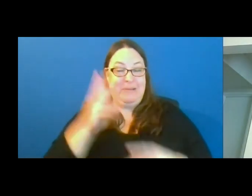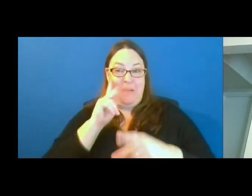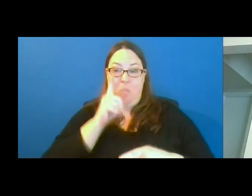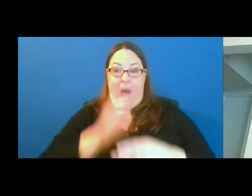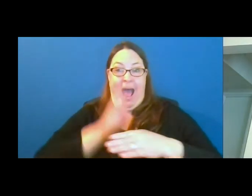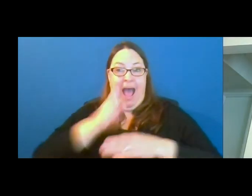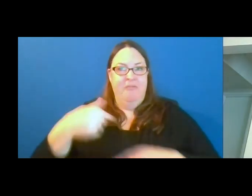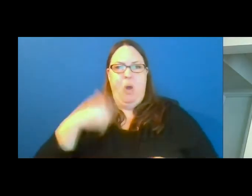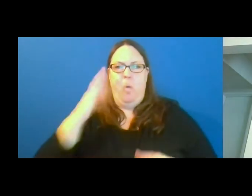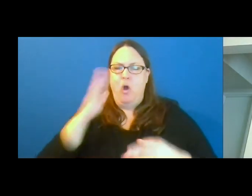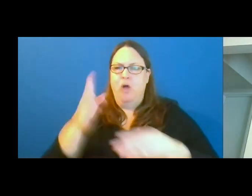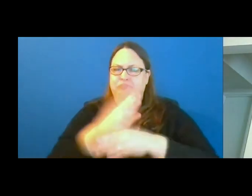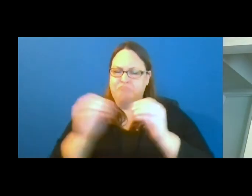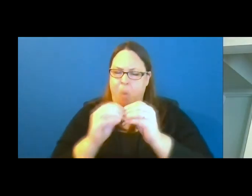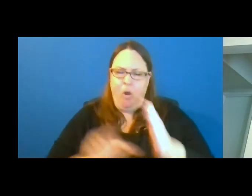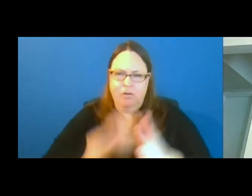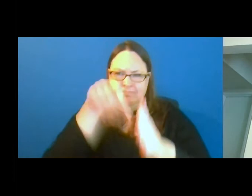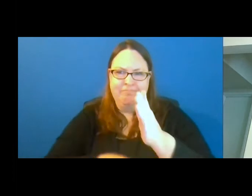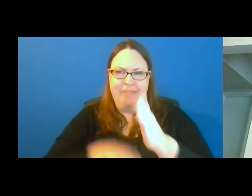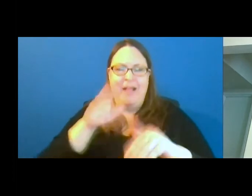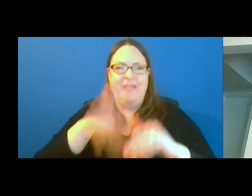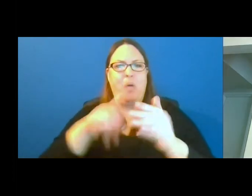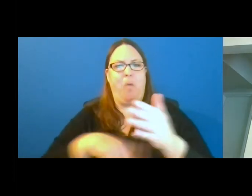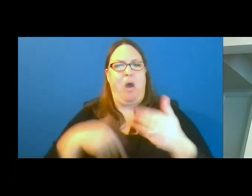a lot more in depth about what I previously mentioned.